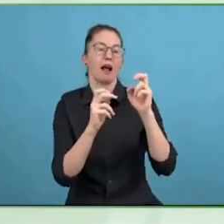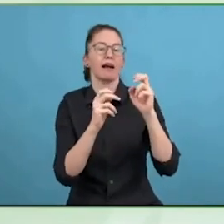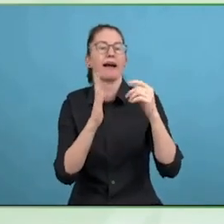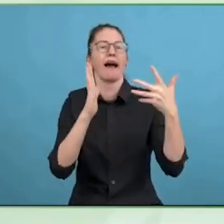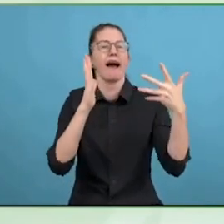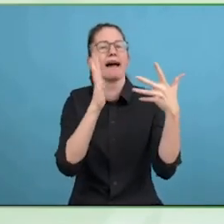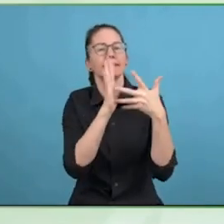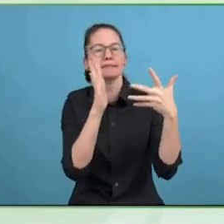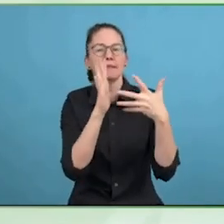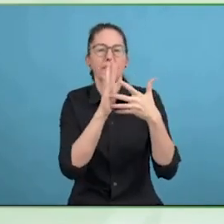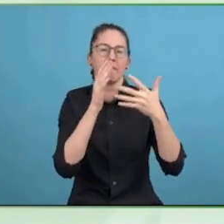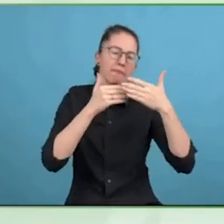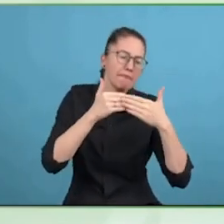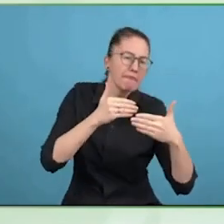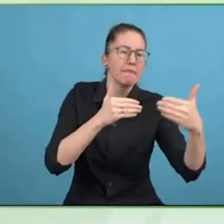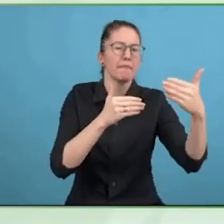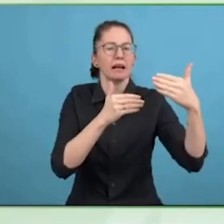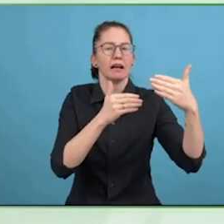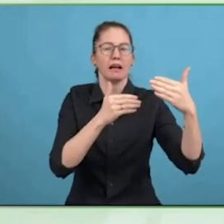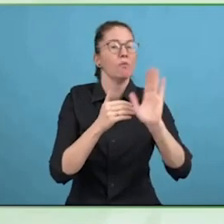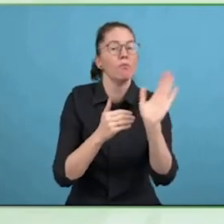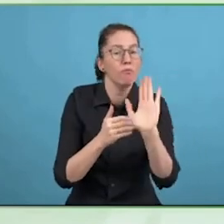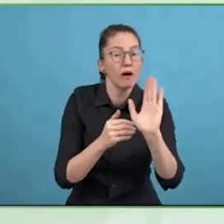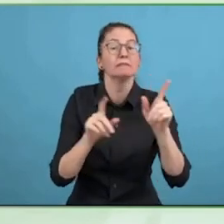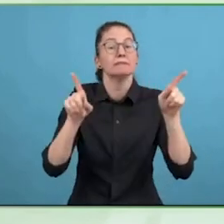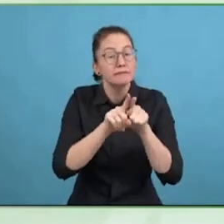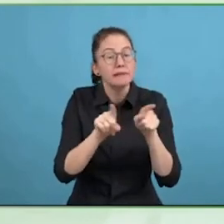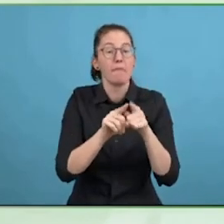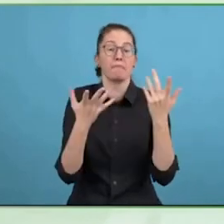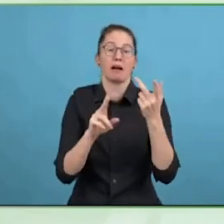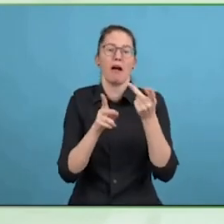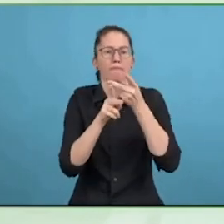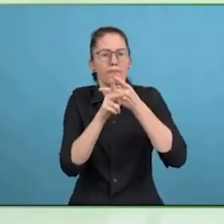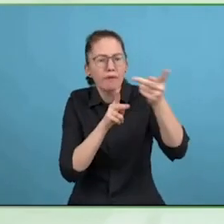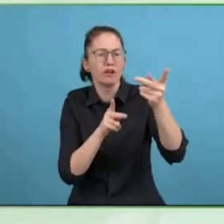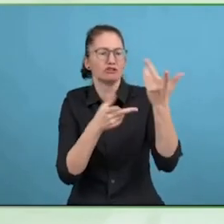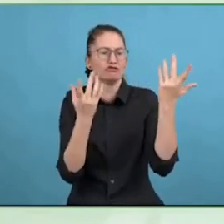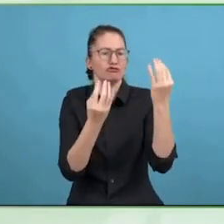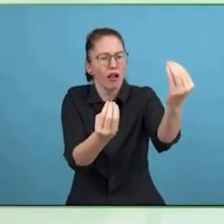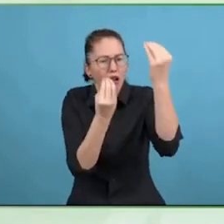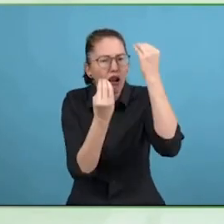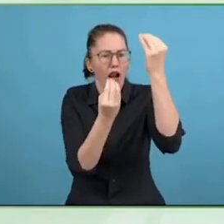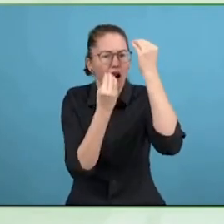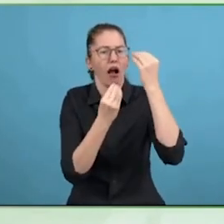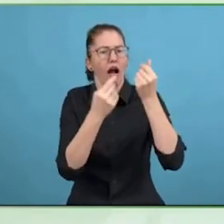Thank you, I would just add on that the chapter in the region is